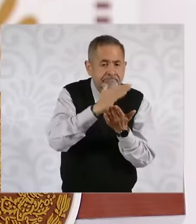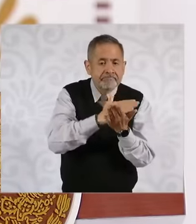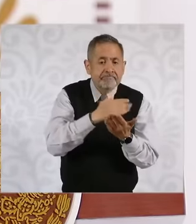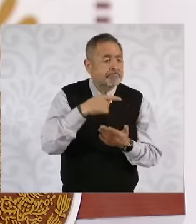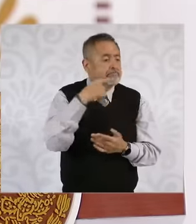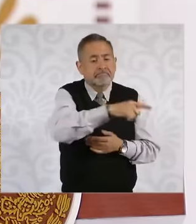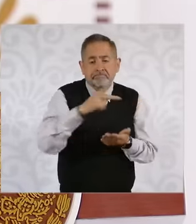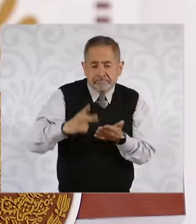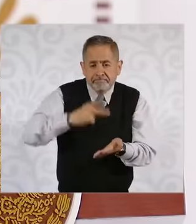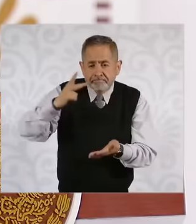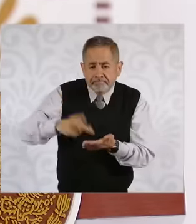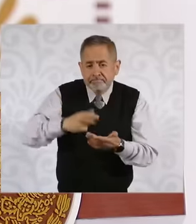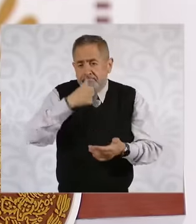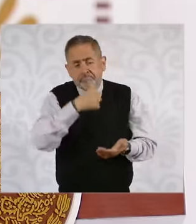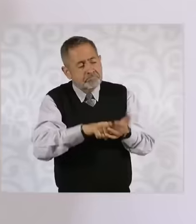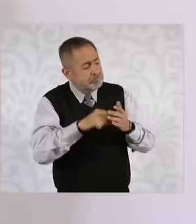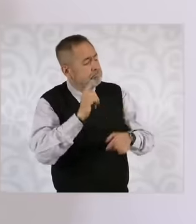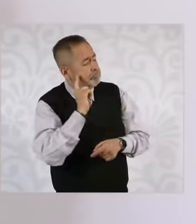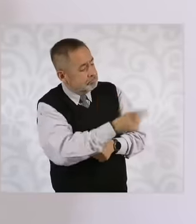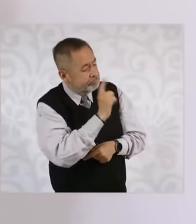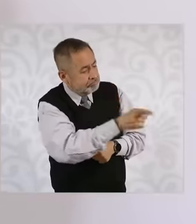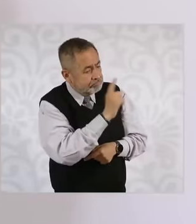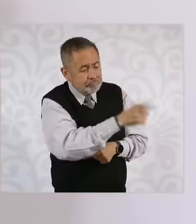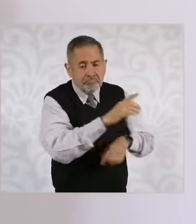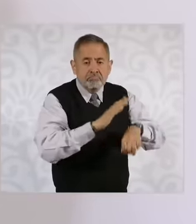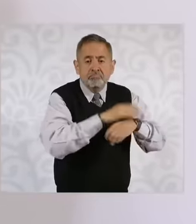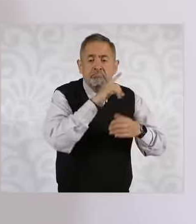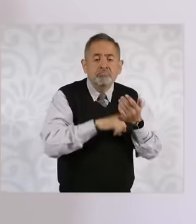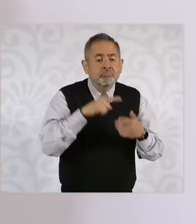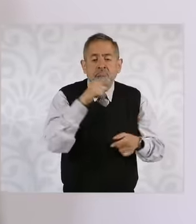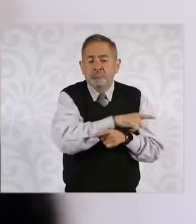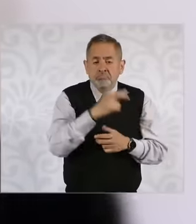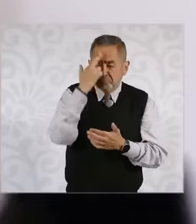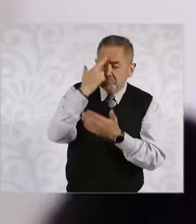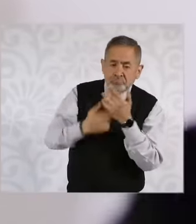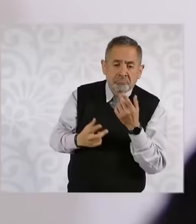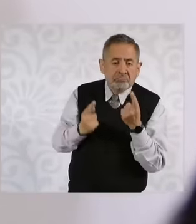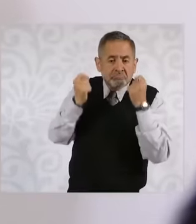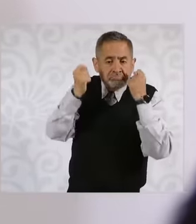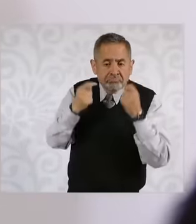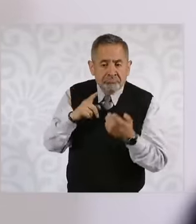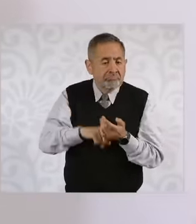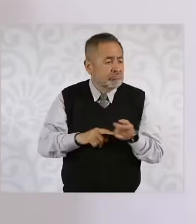verbal reprimands against the defender for offenses ranging from irregularities in the issuance of